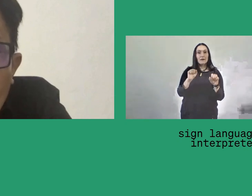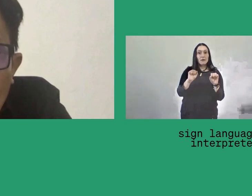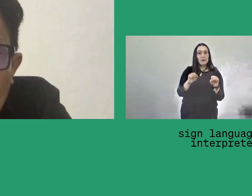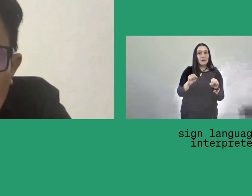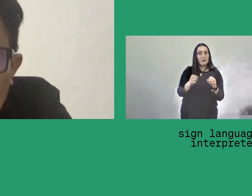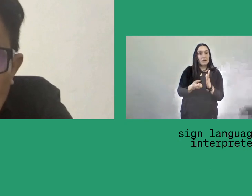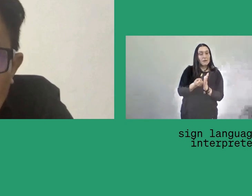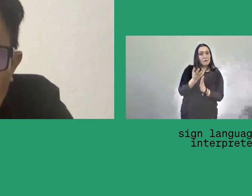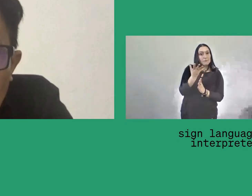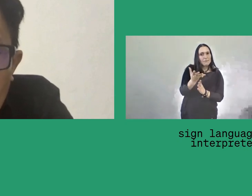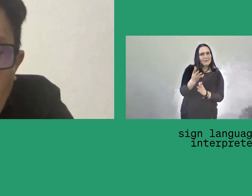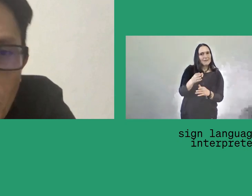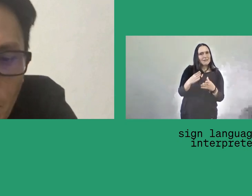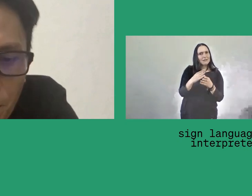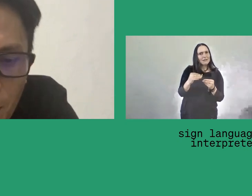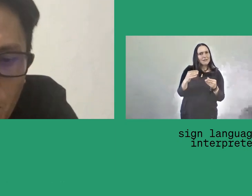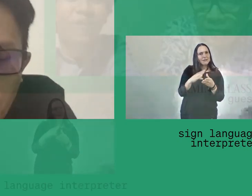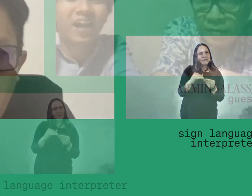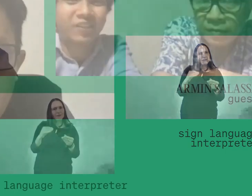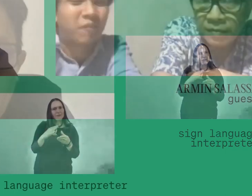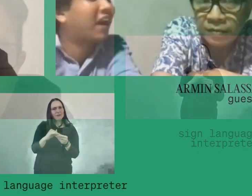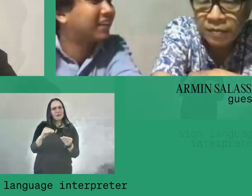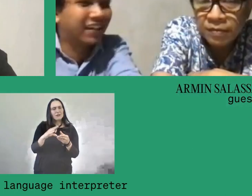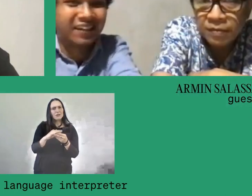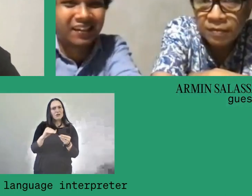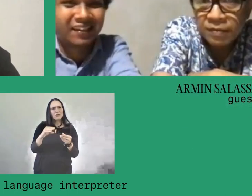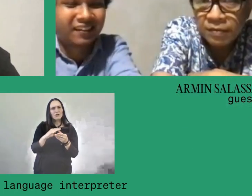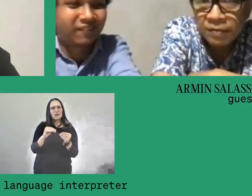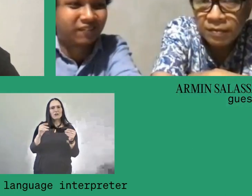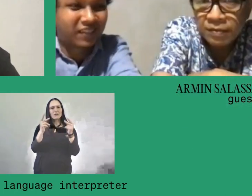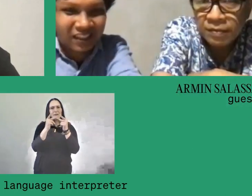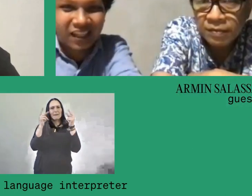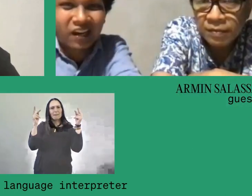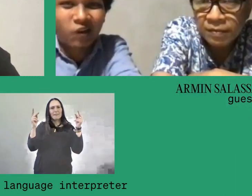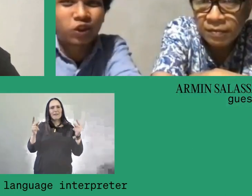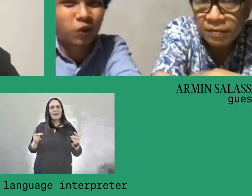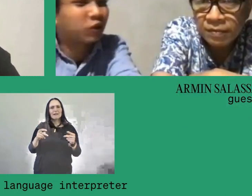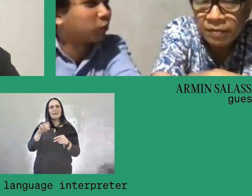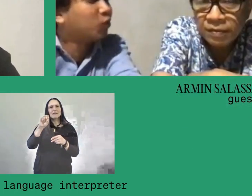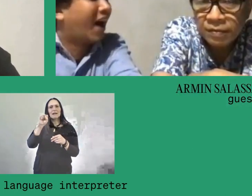on the concept of God in the cosmology of people in Salassae. Thank you.